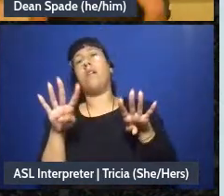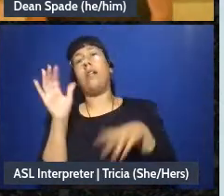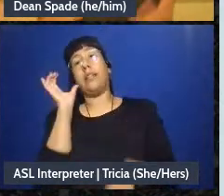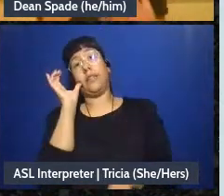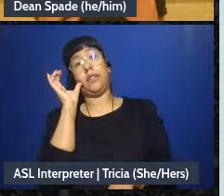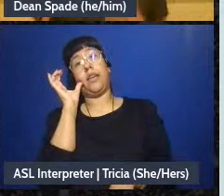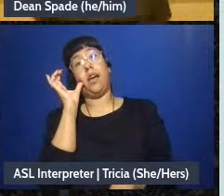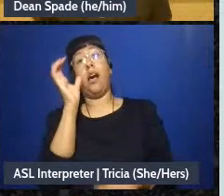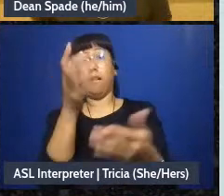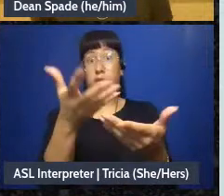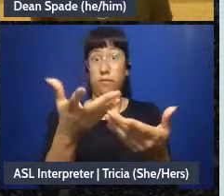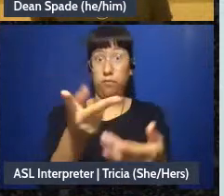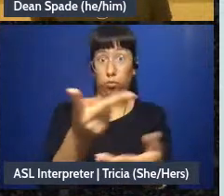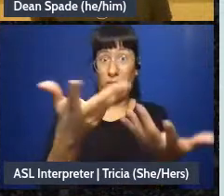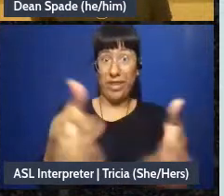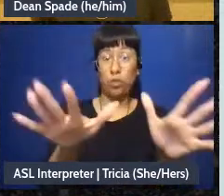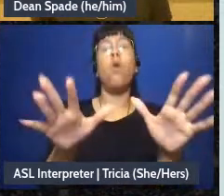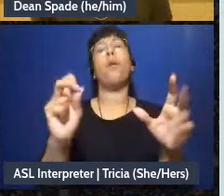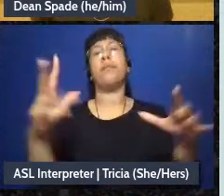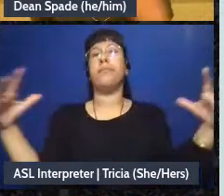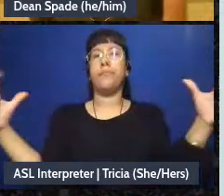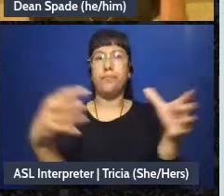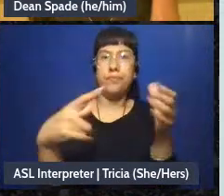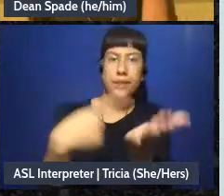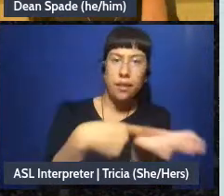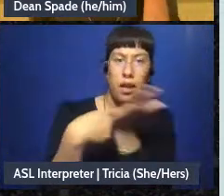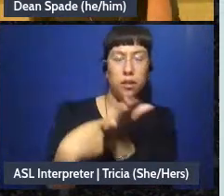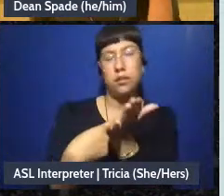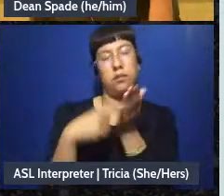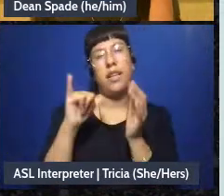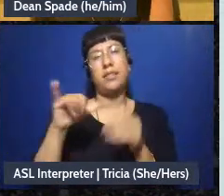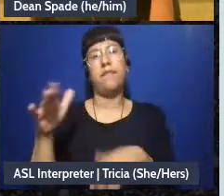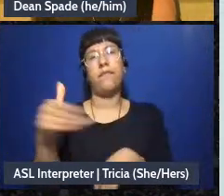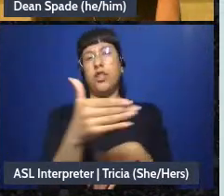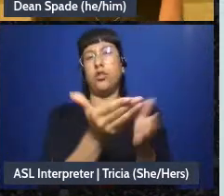you know there's lots of ways to work this. Oh and if Sophie-if you'll put in the chat right now,